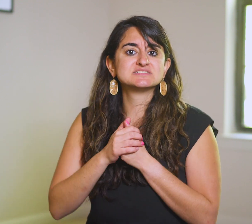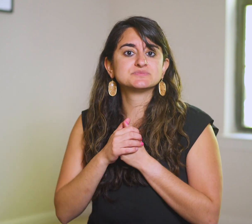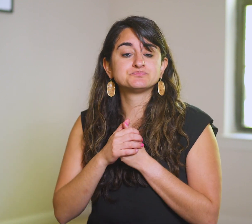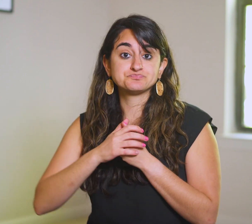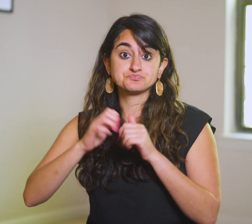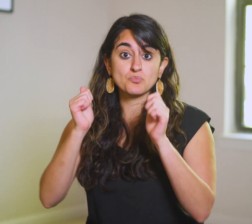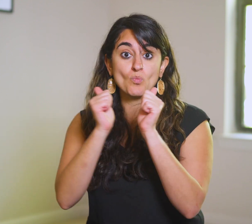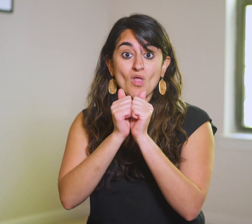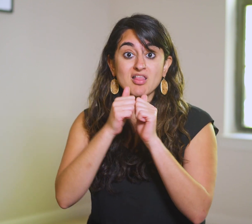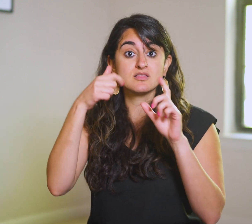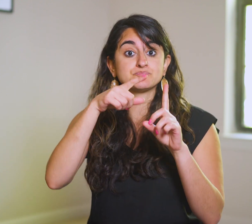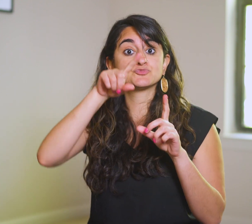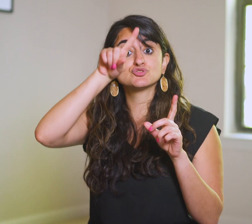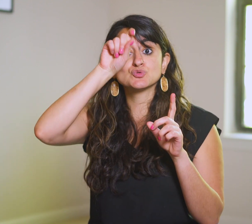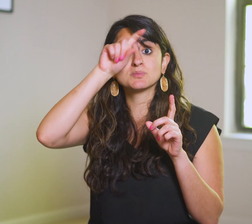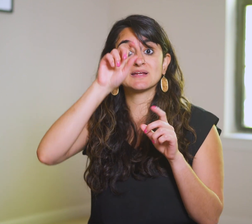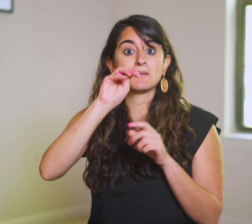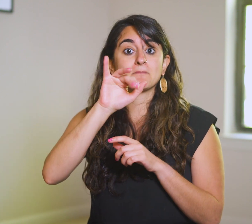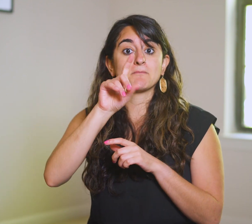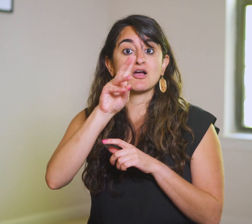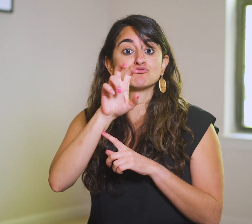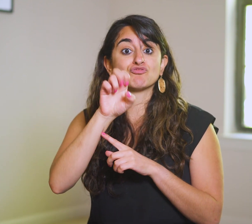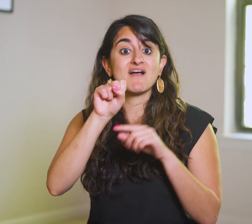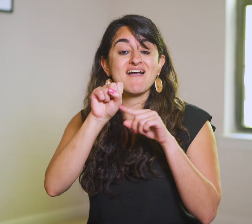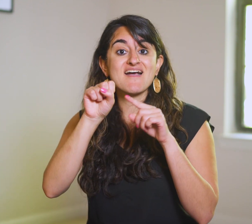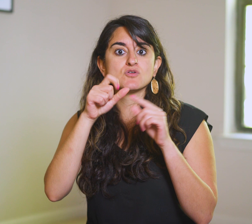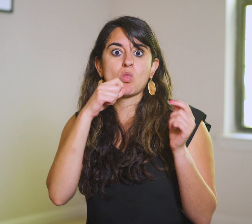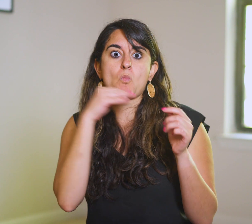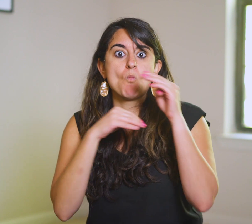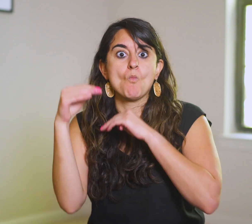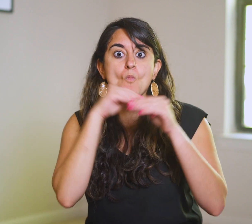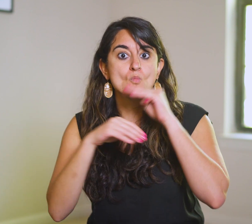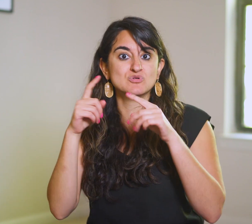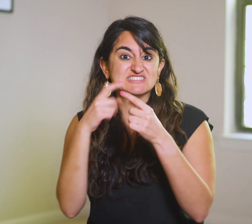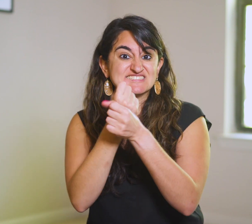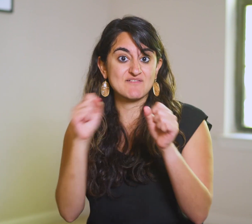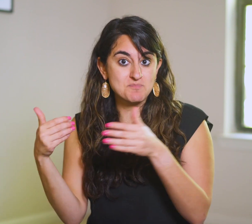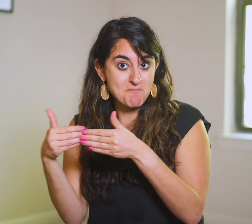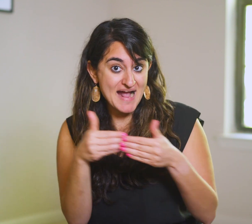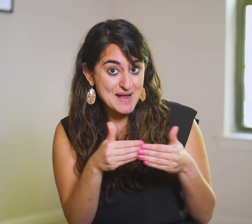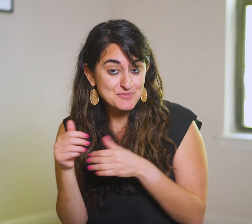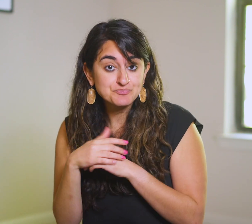Like with the Egyptian midwives who lied to save babies,